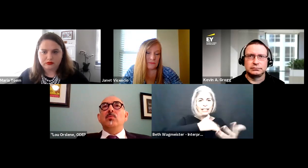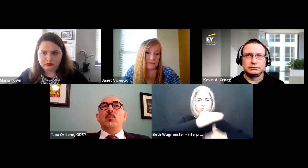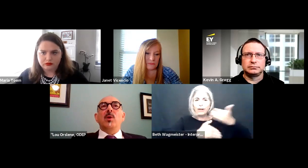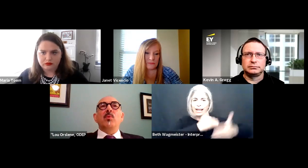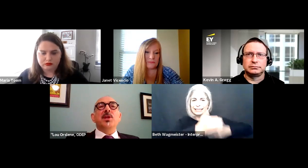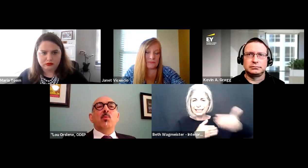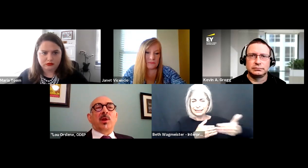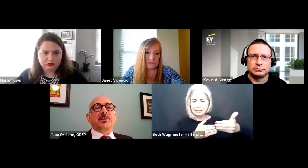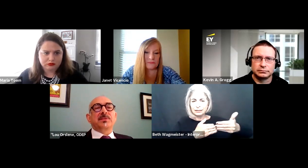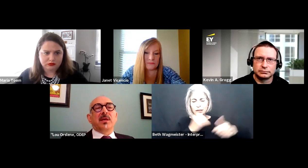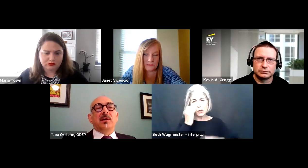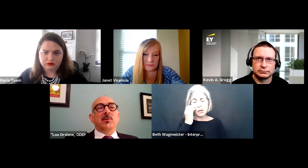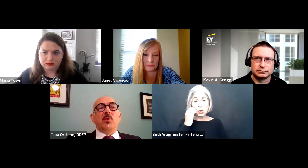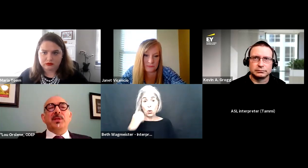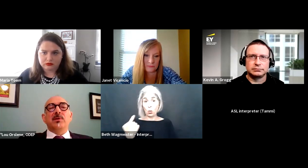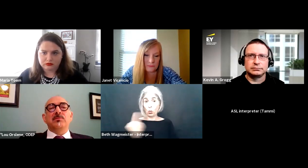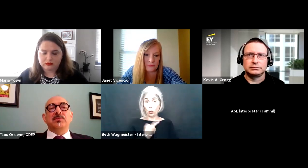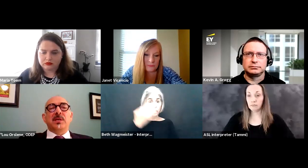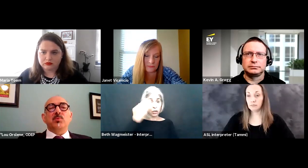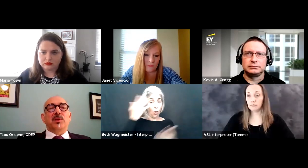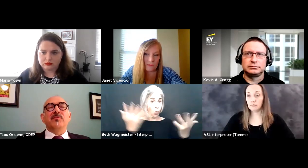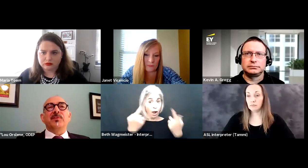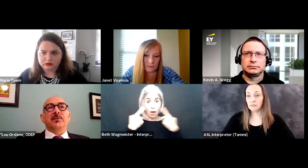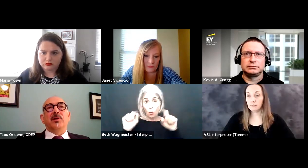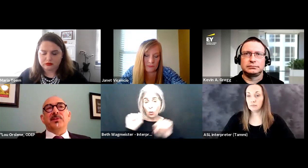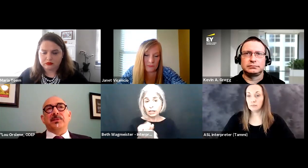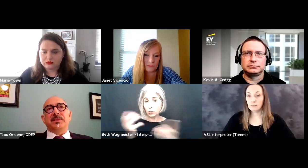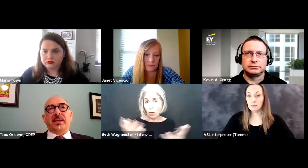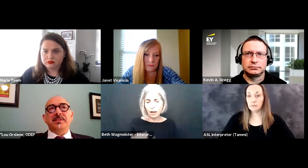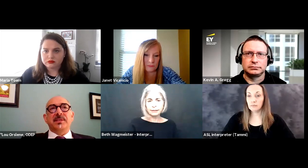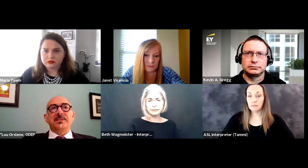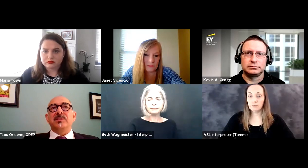And this is -- and awareness of a good inclusive infrastructure and robust interactive process.